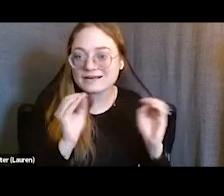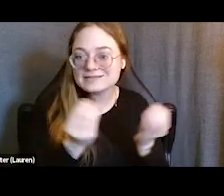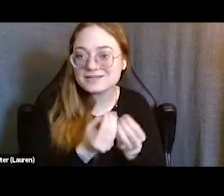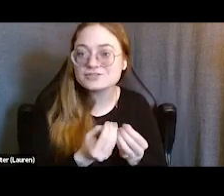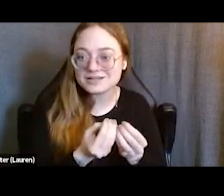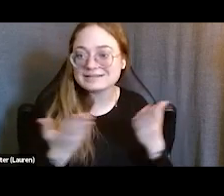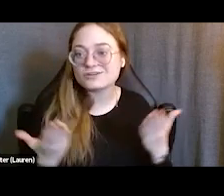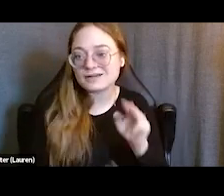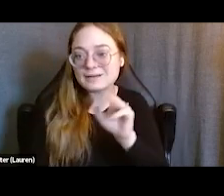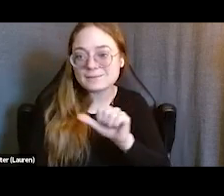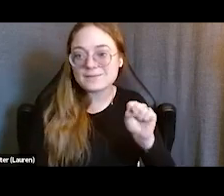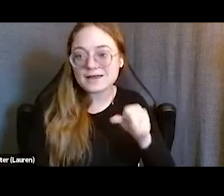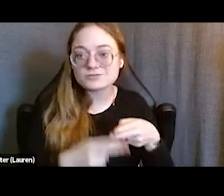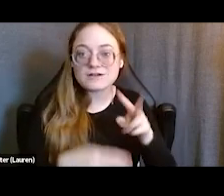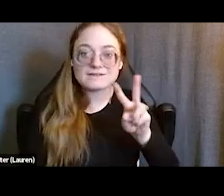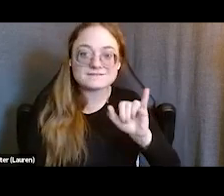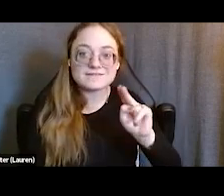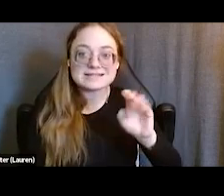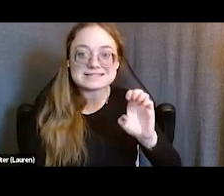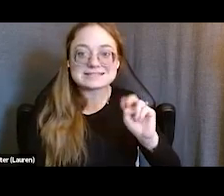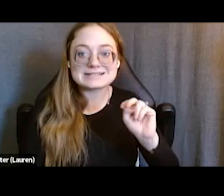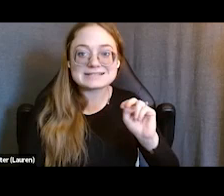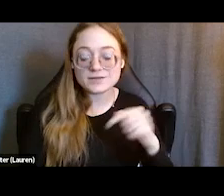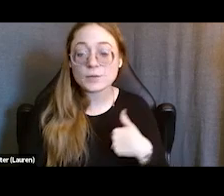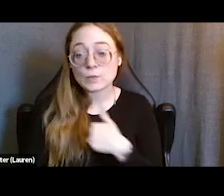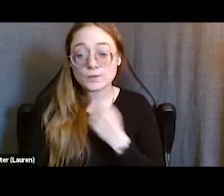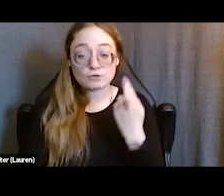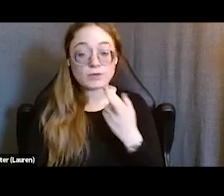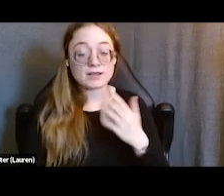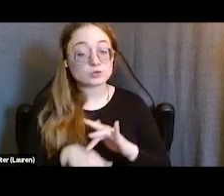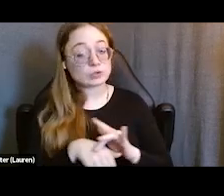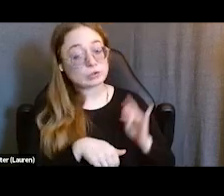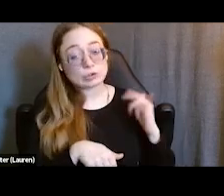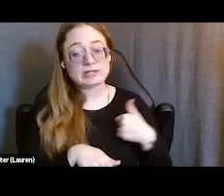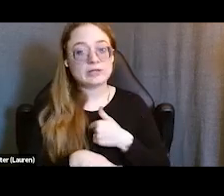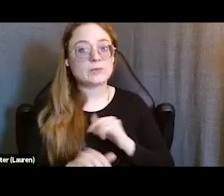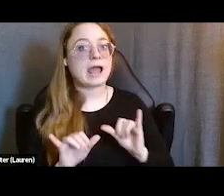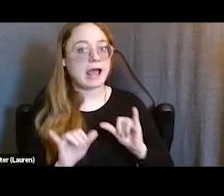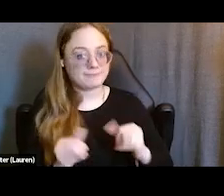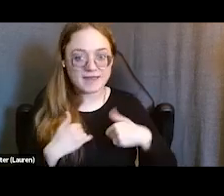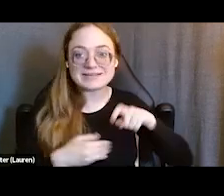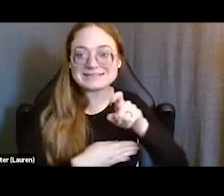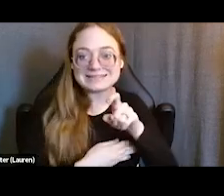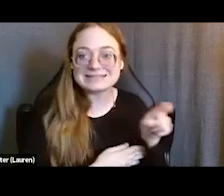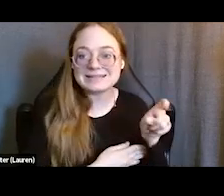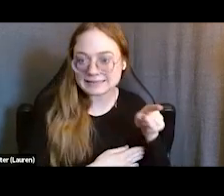here in Massachusetts called Vin Finn. Because we realized early on that there was a need for young people to have access to mental health